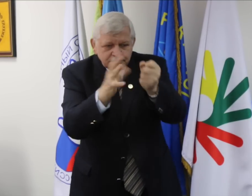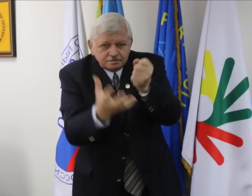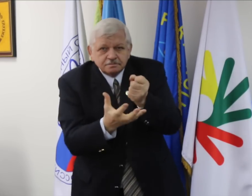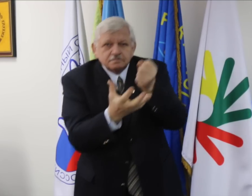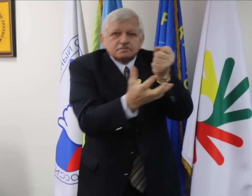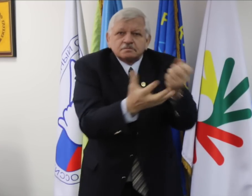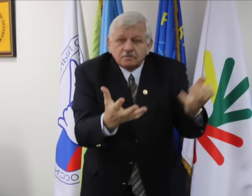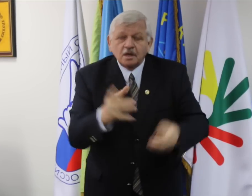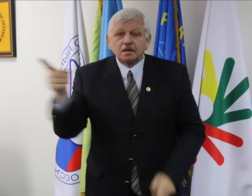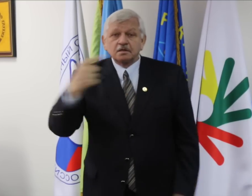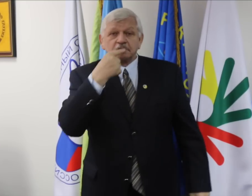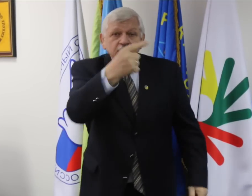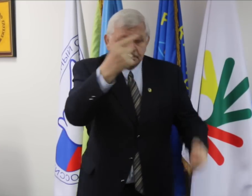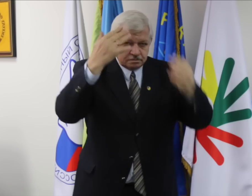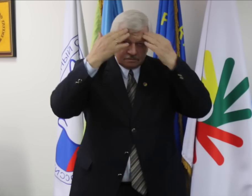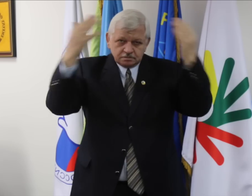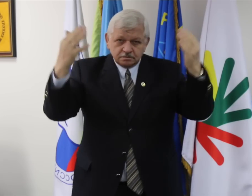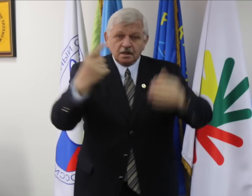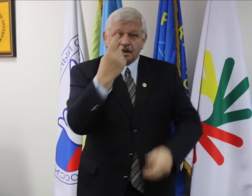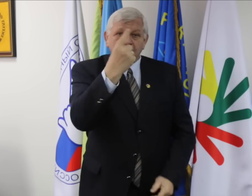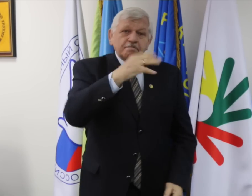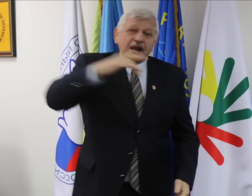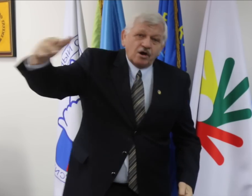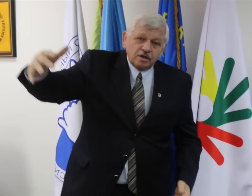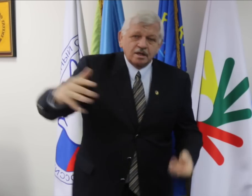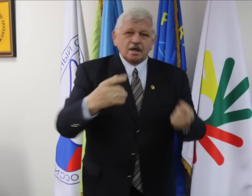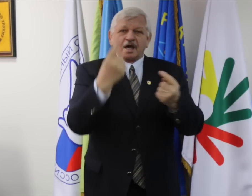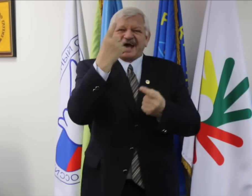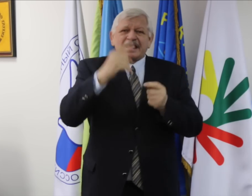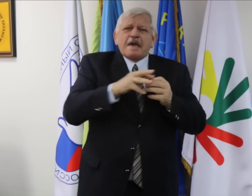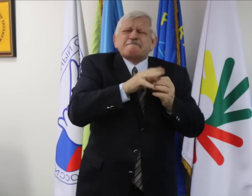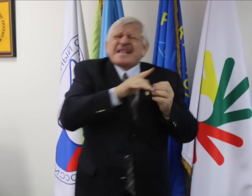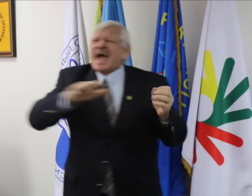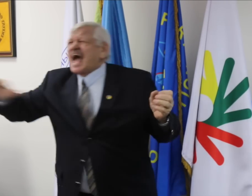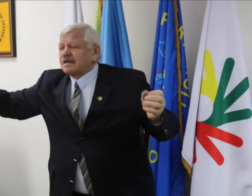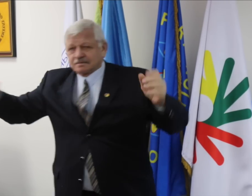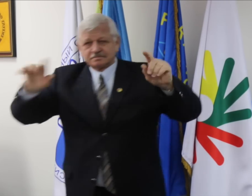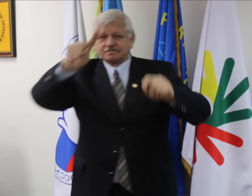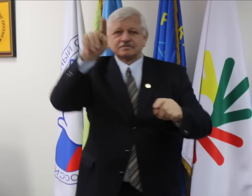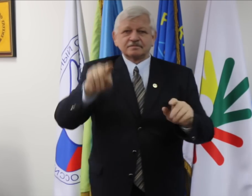regardless of the cost, be it in the millions or more rubles.